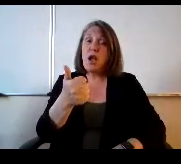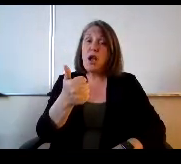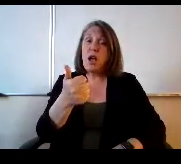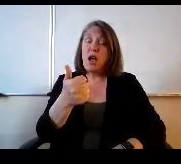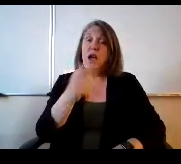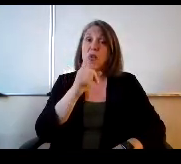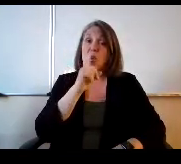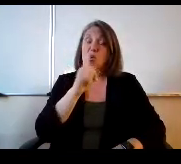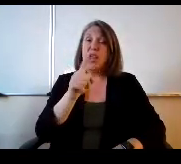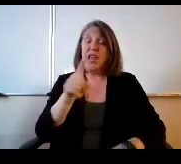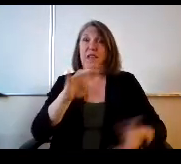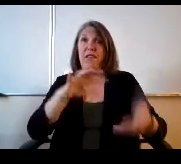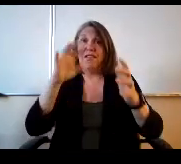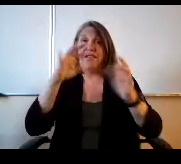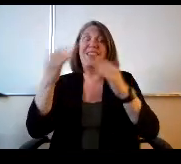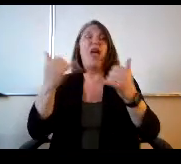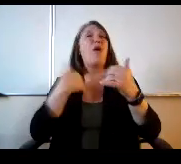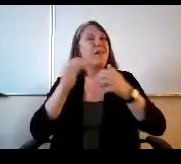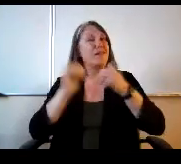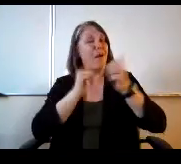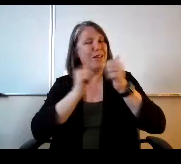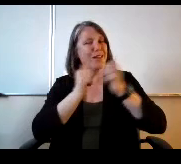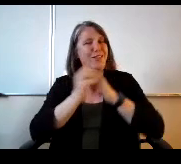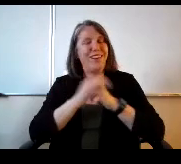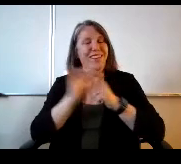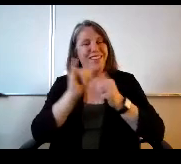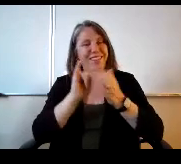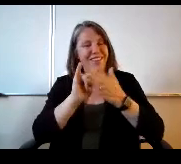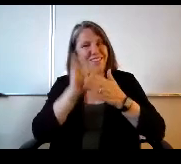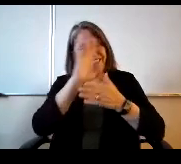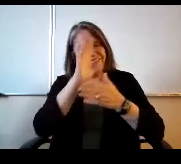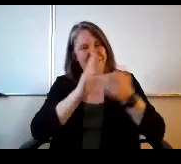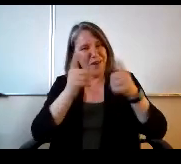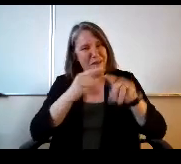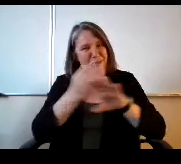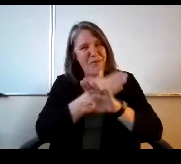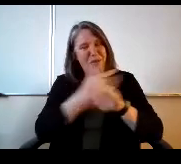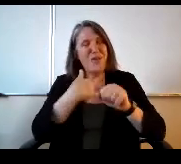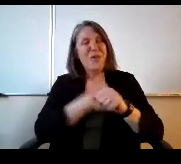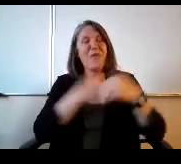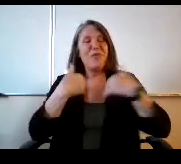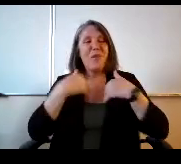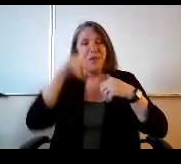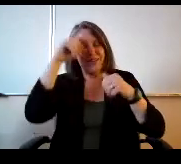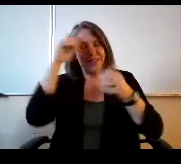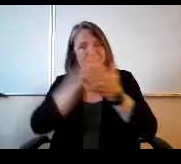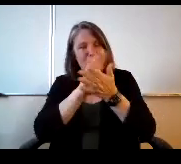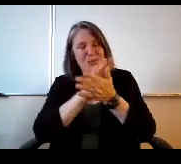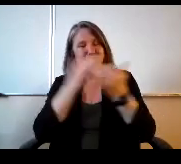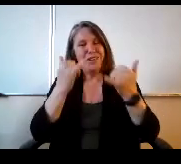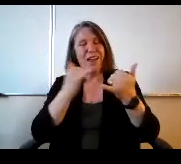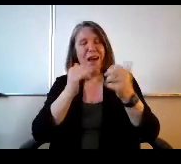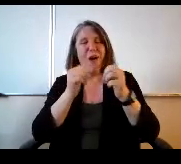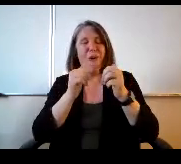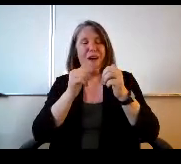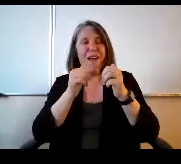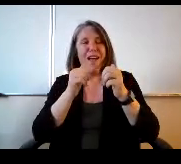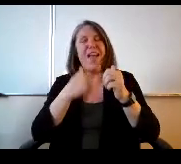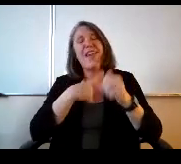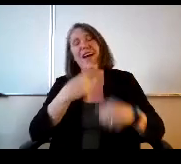He's now got competition alright, which he's never had before, so we got a summer school program. That's now and I say competition